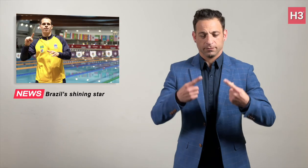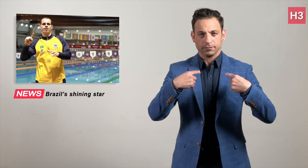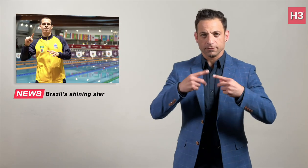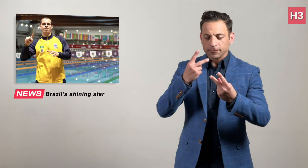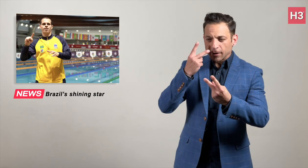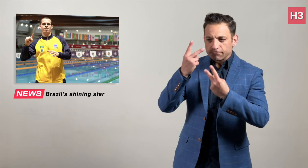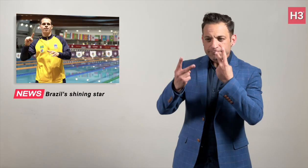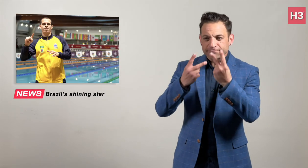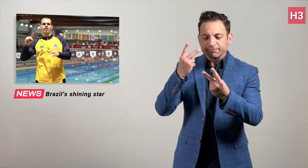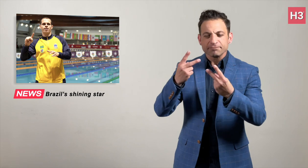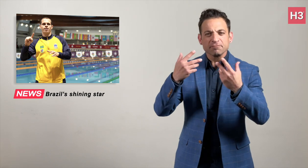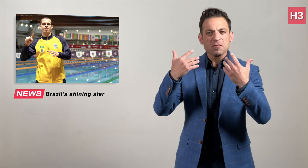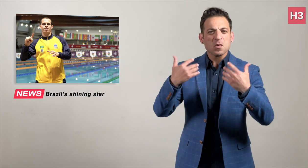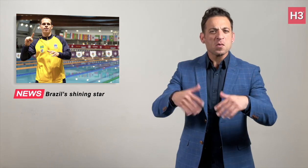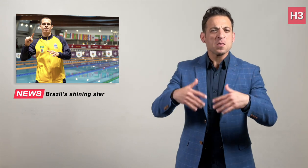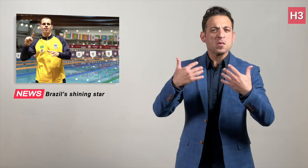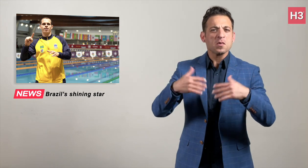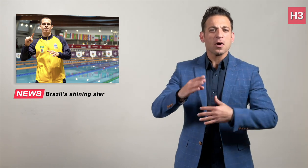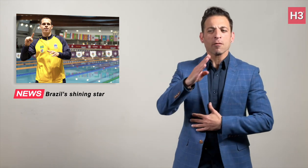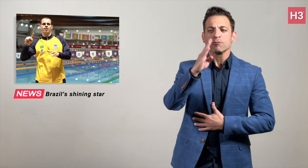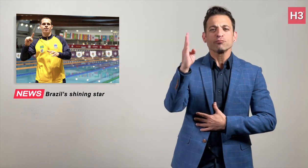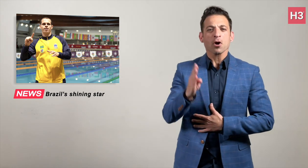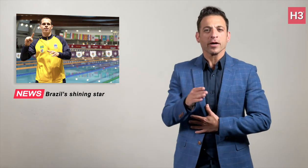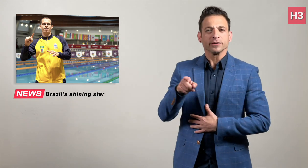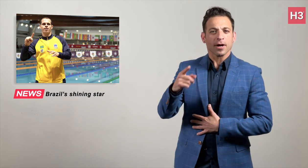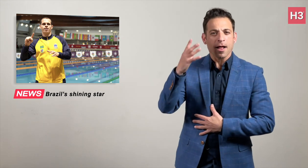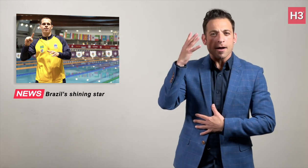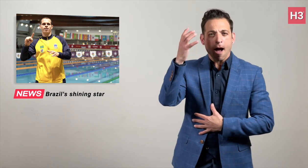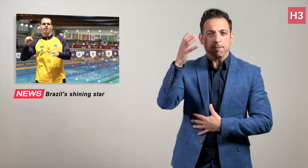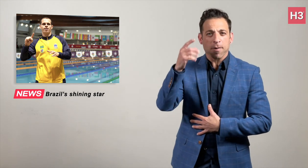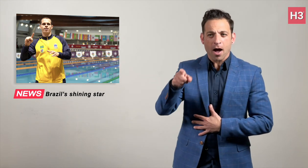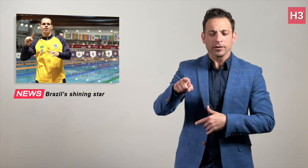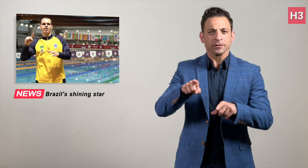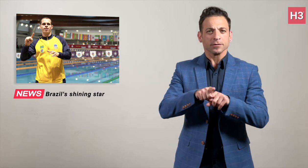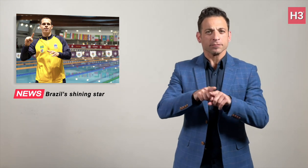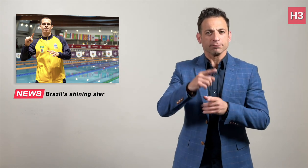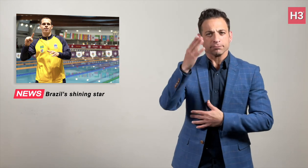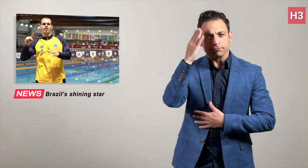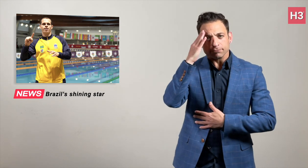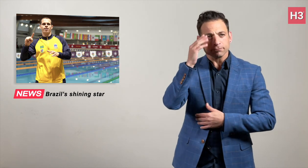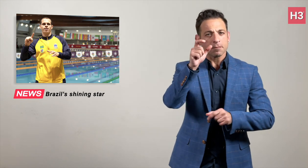We see how Brazilian’s swimmer Guilherme